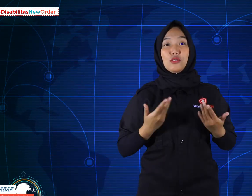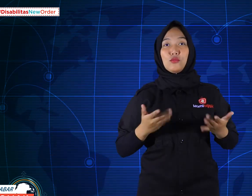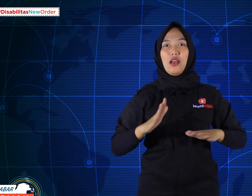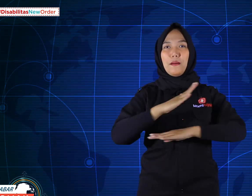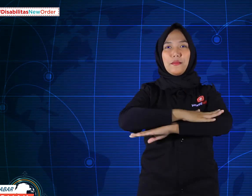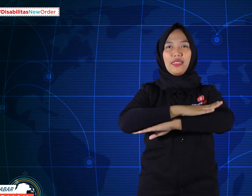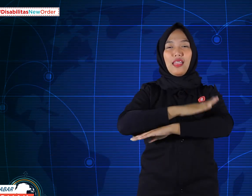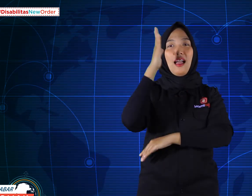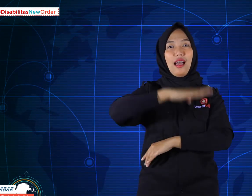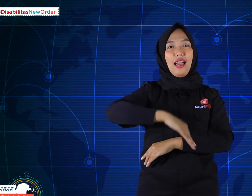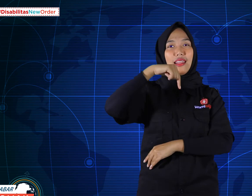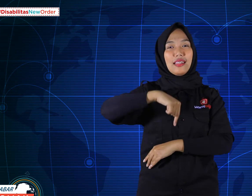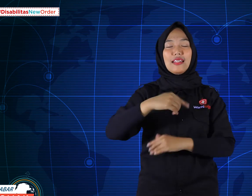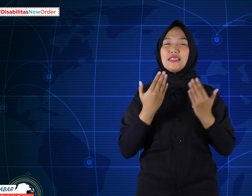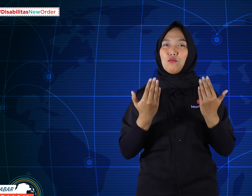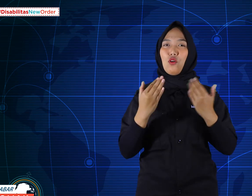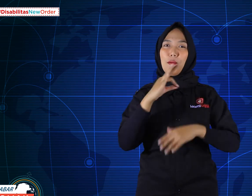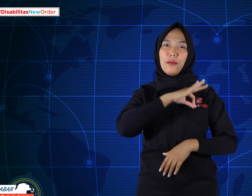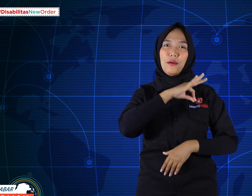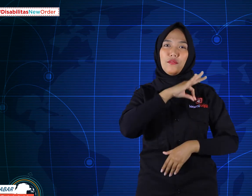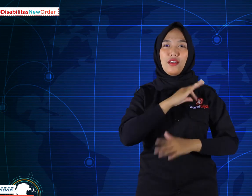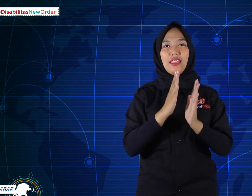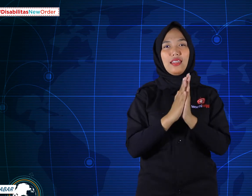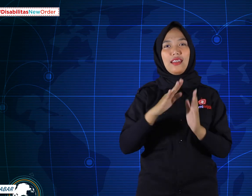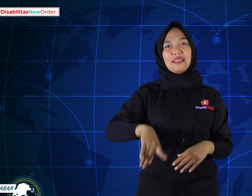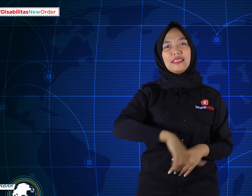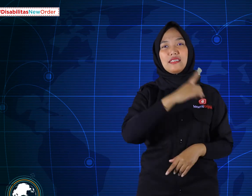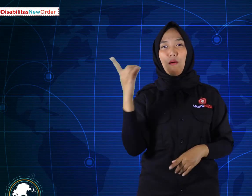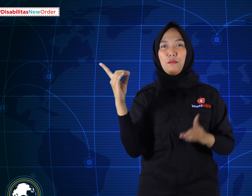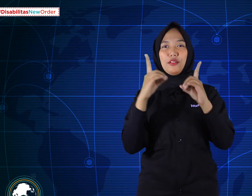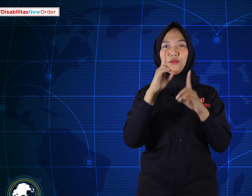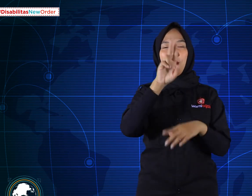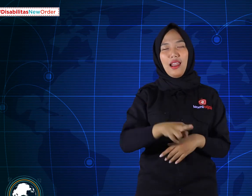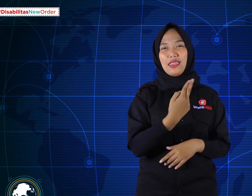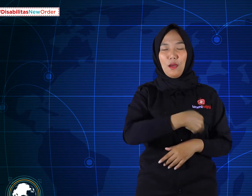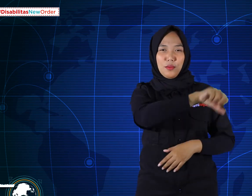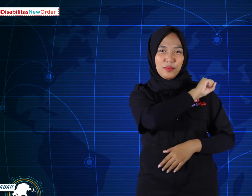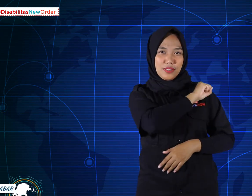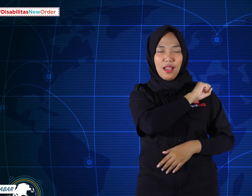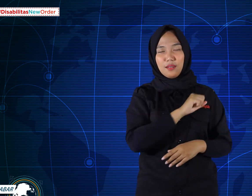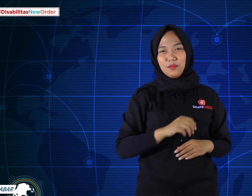Thats th news for today, hope it is useful and see you again at KamiBijak.